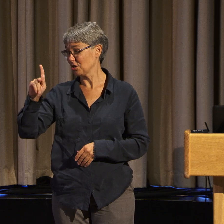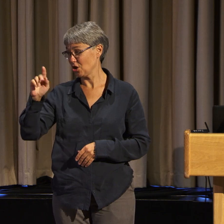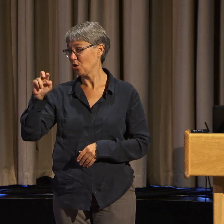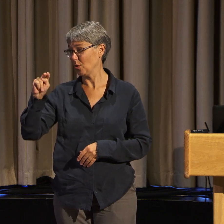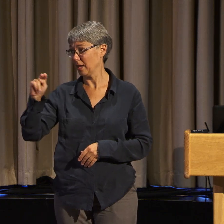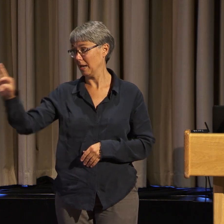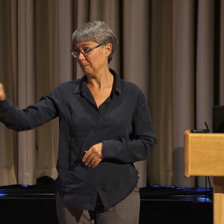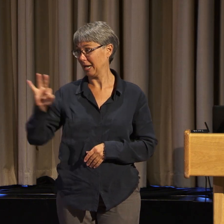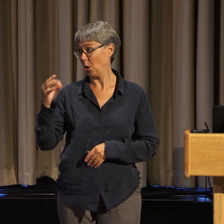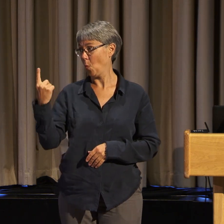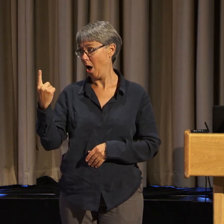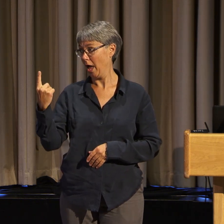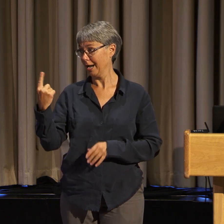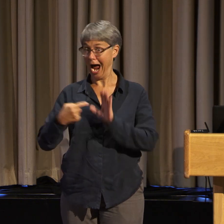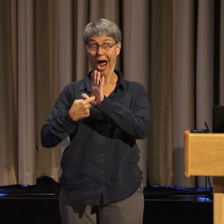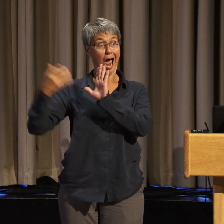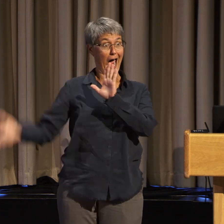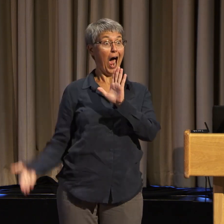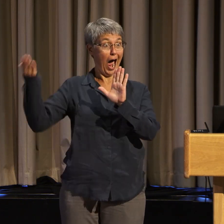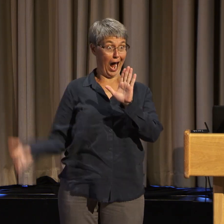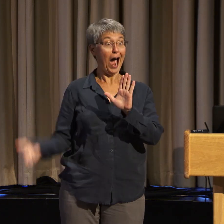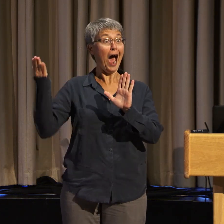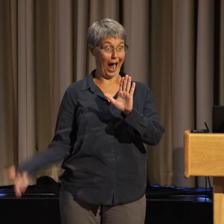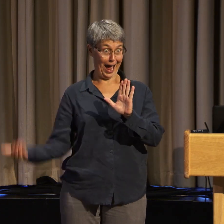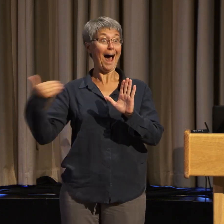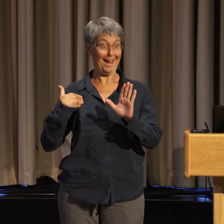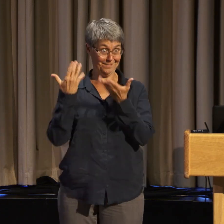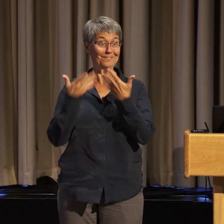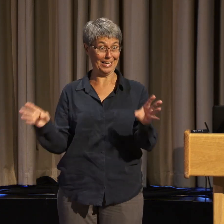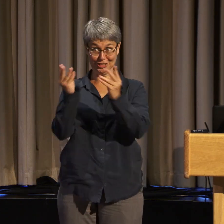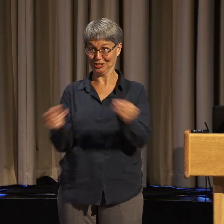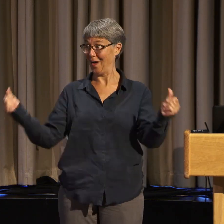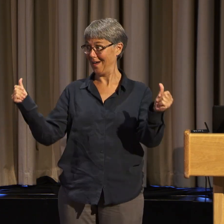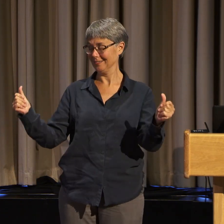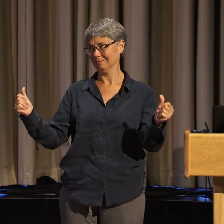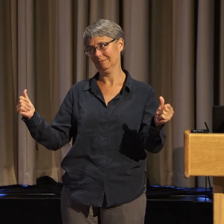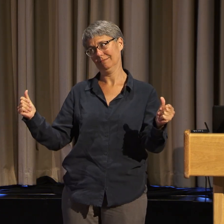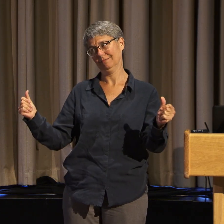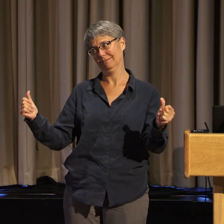So you know, back in those days. So fast forward.